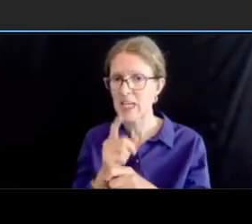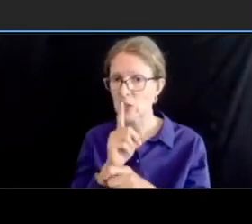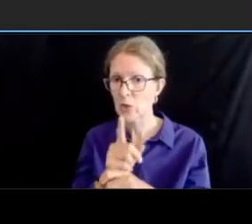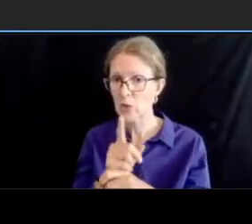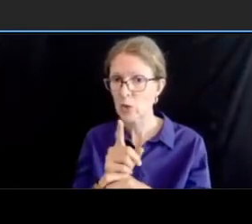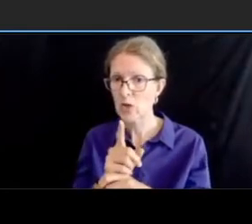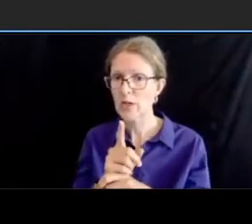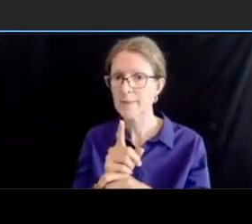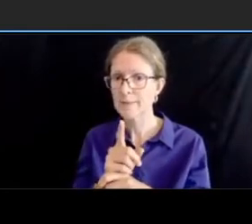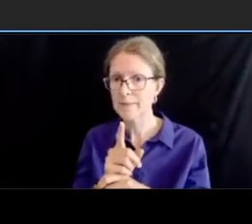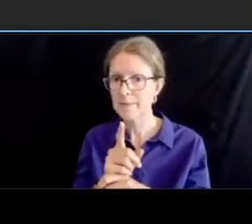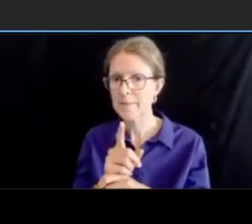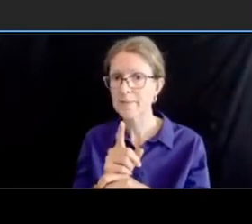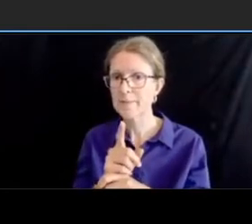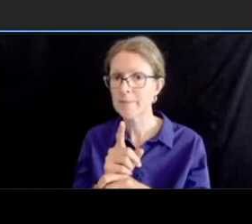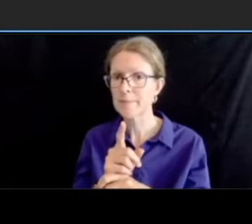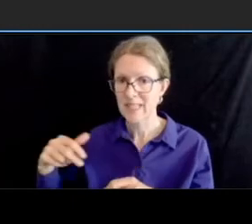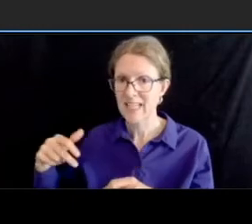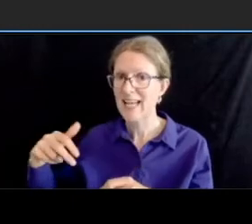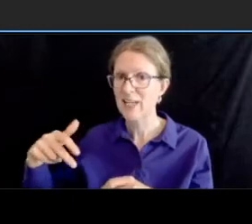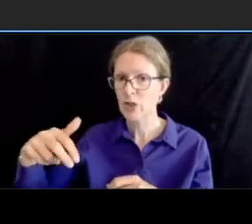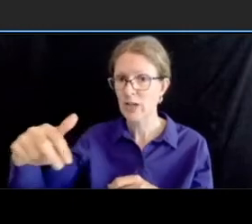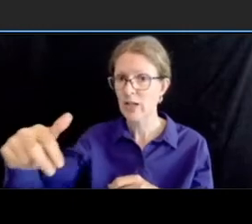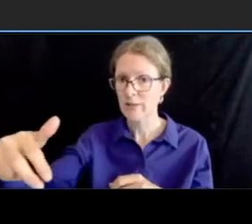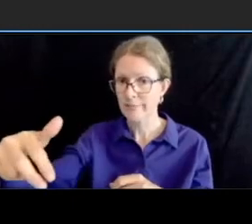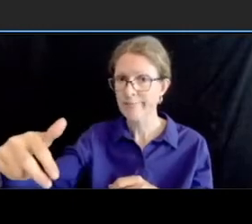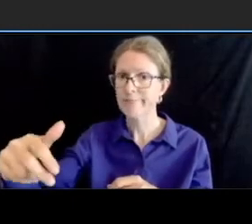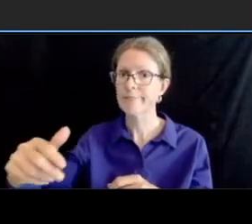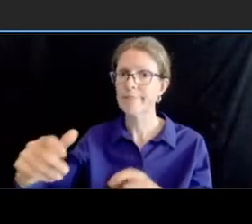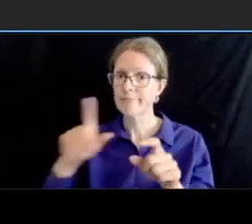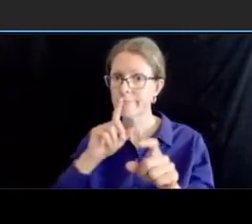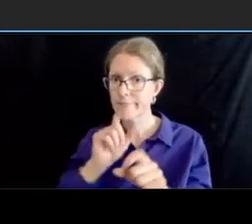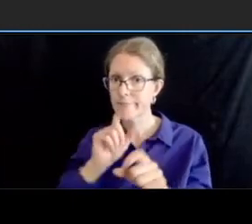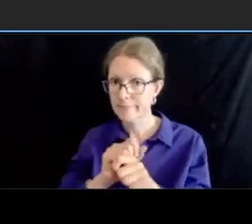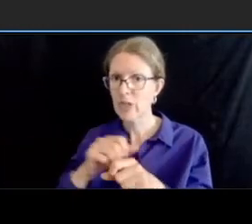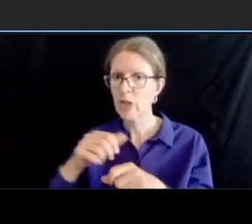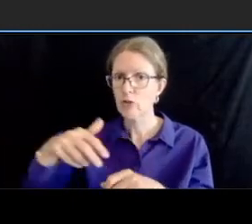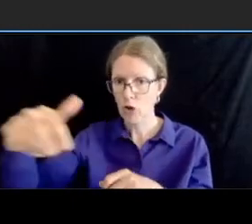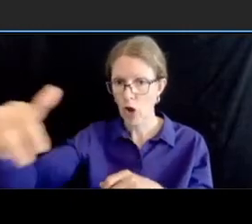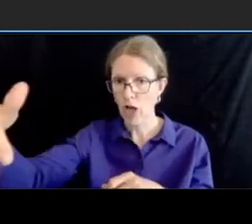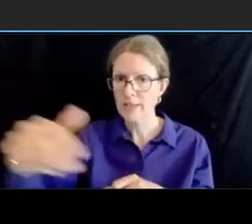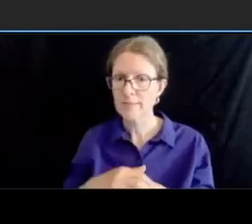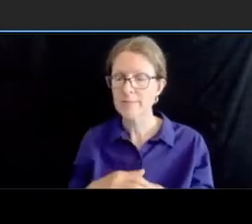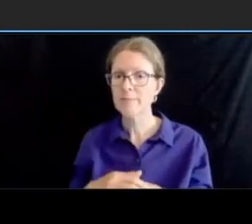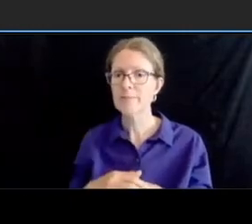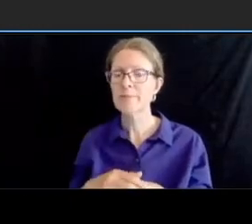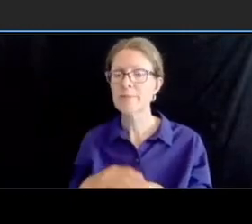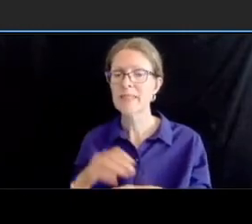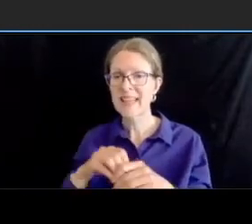if you can see this diagram and actually the crossing distance has been reduced